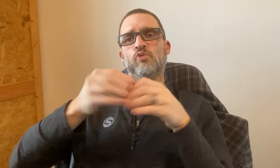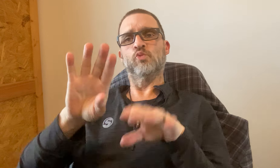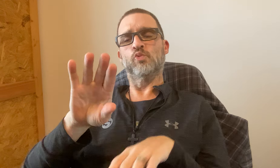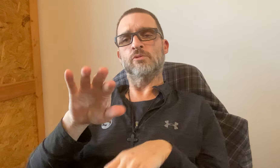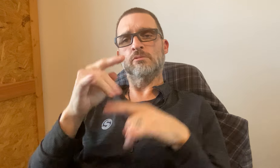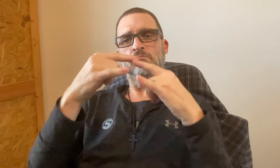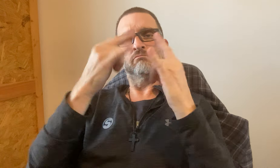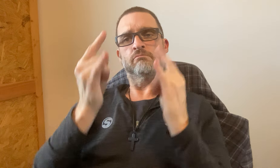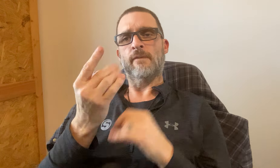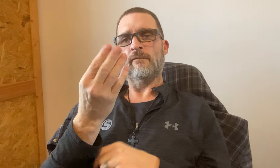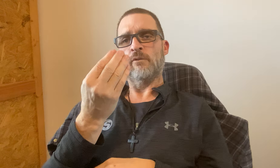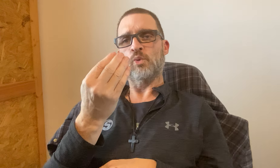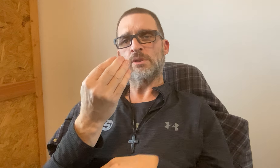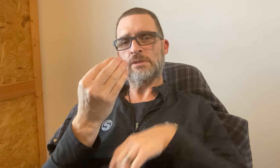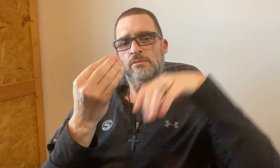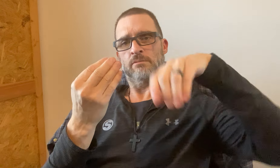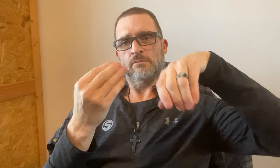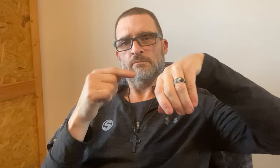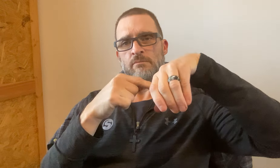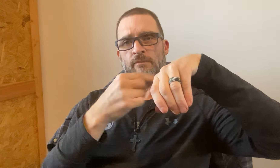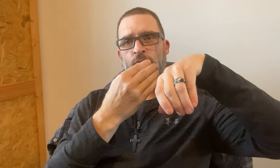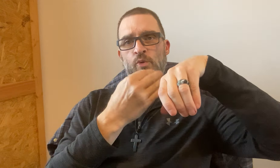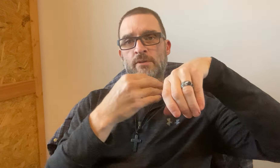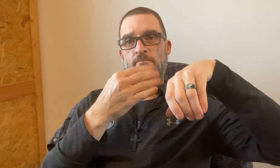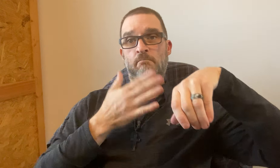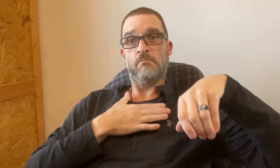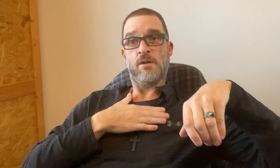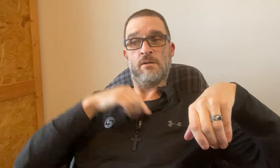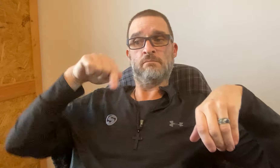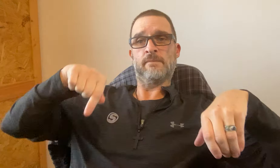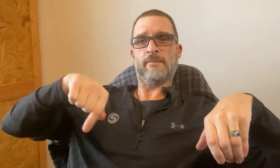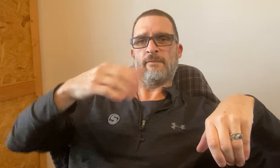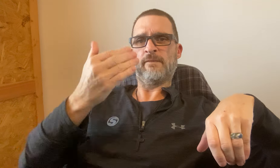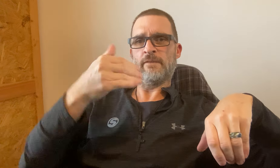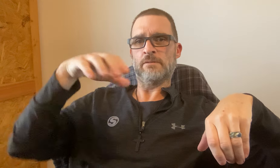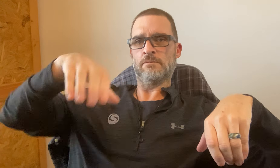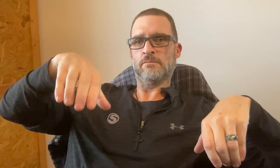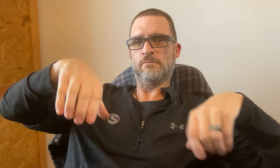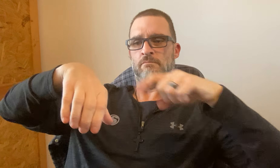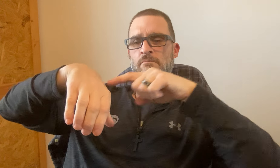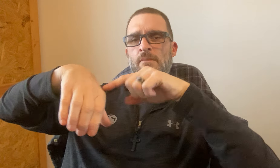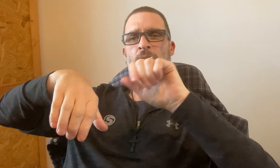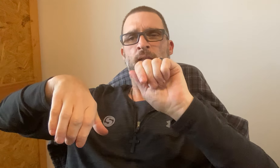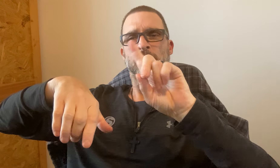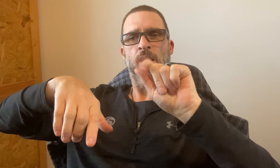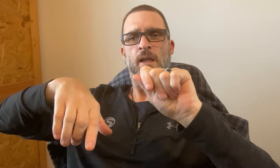Why - we lost shelter 14. Our shelter 15 is here.